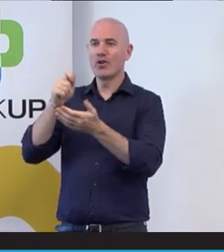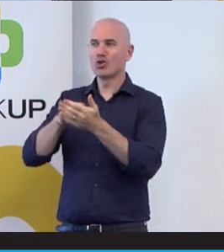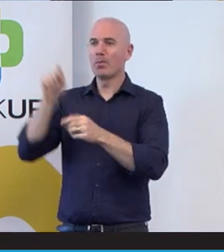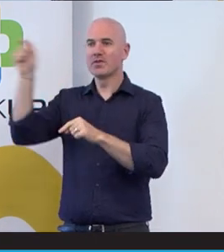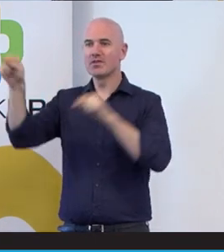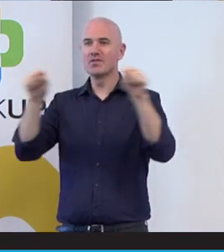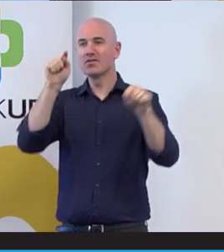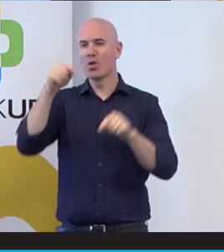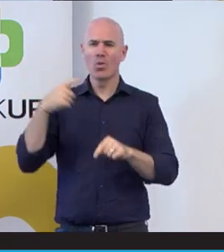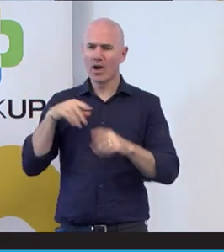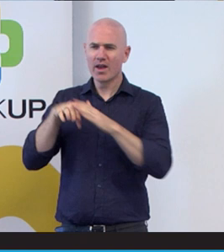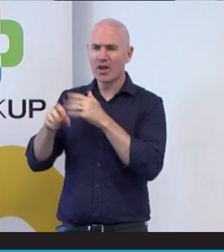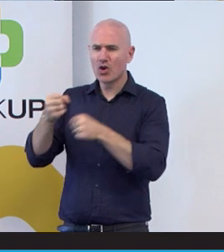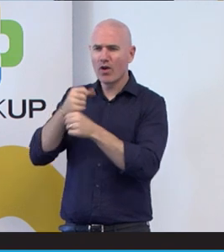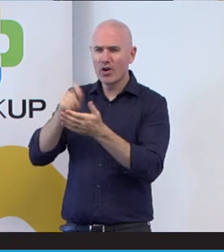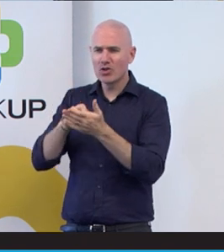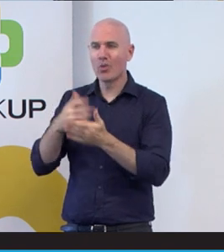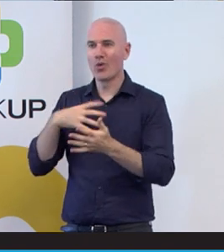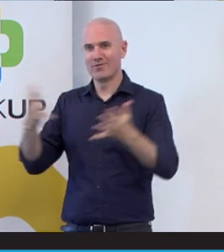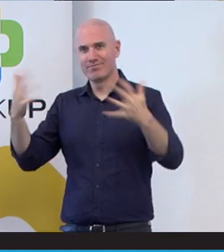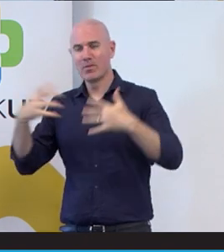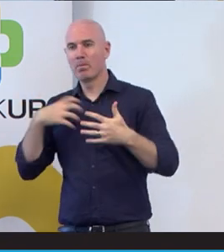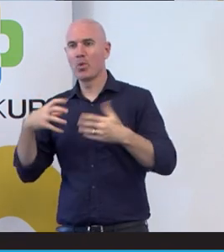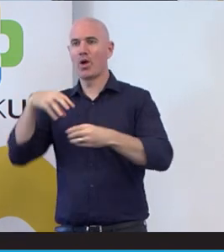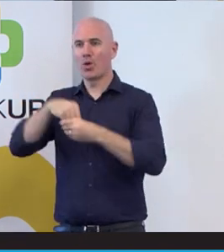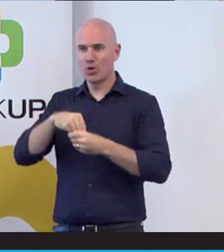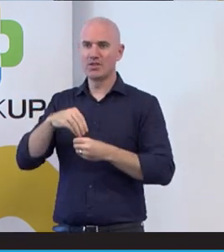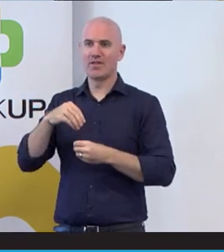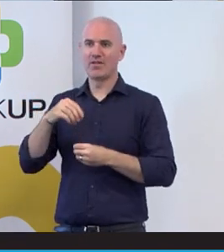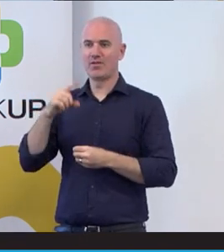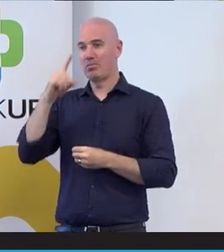shop, because we want to make the community more inclusive, get people more in the deaf community,